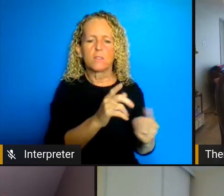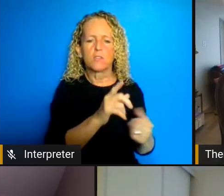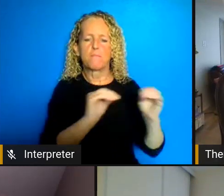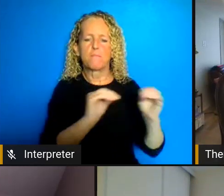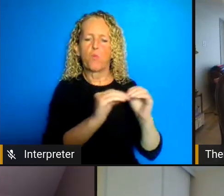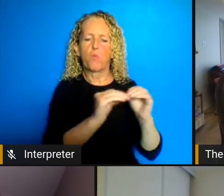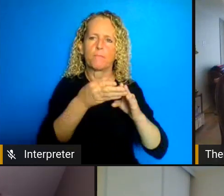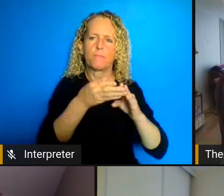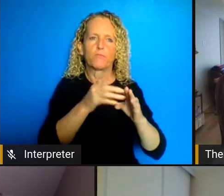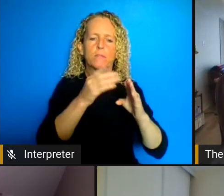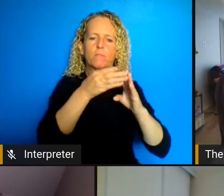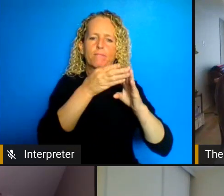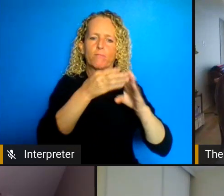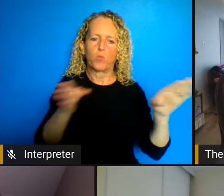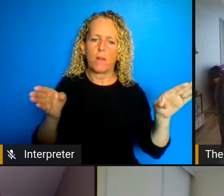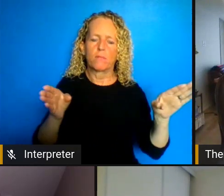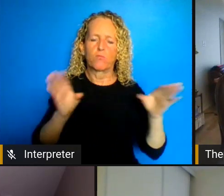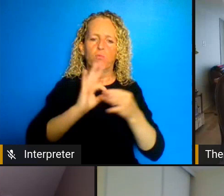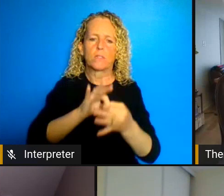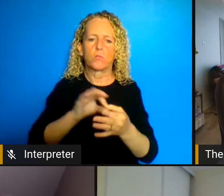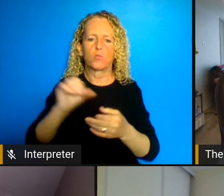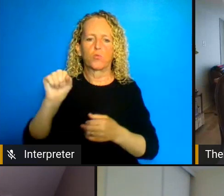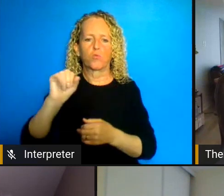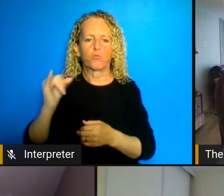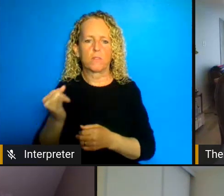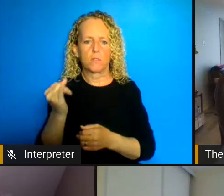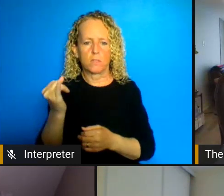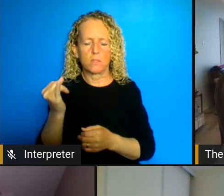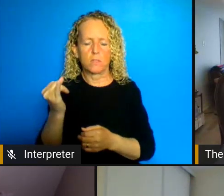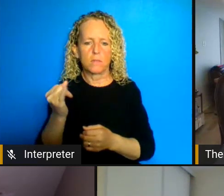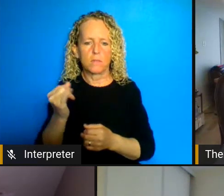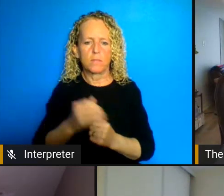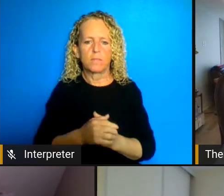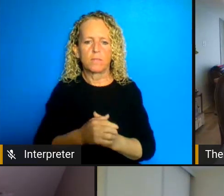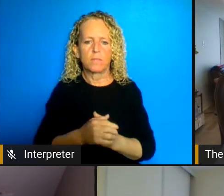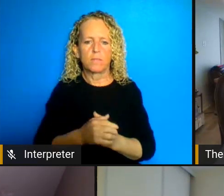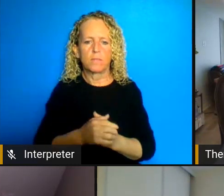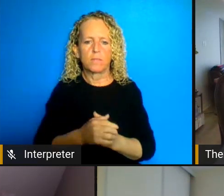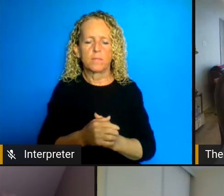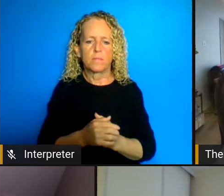the long term way of actually preventing these from happening